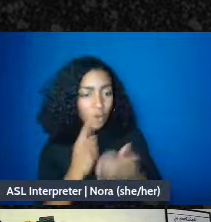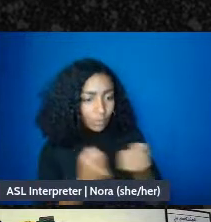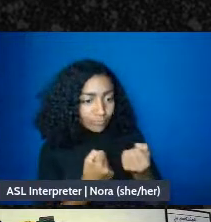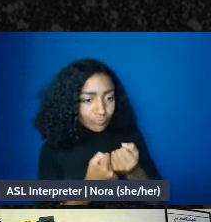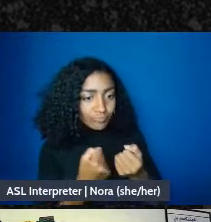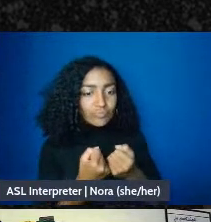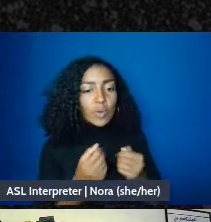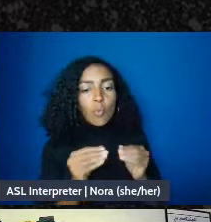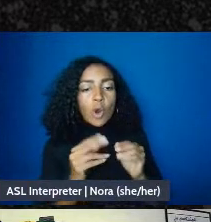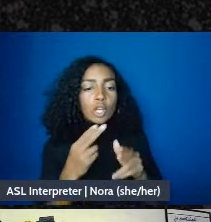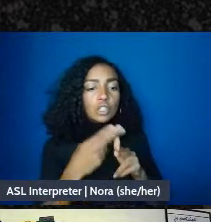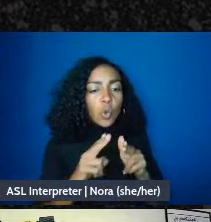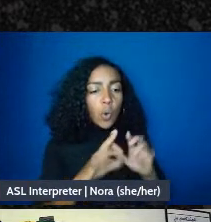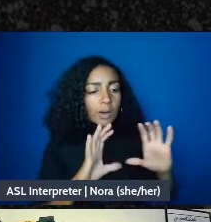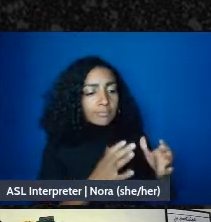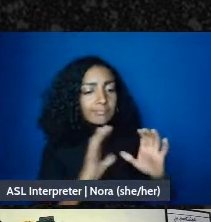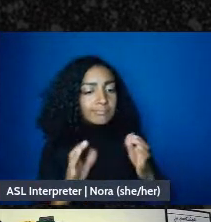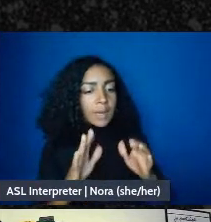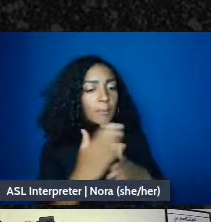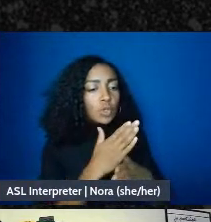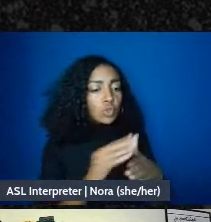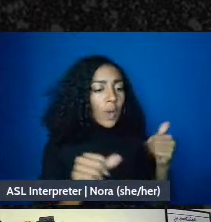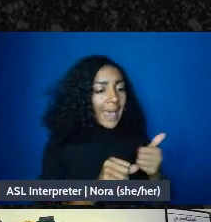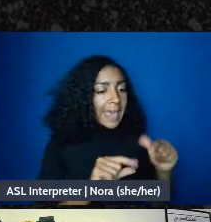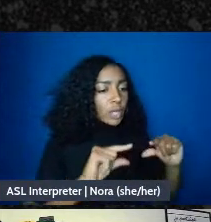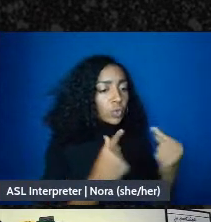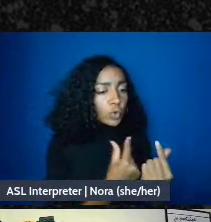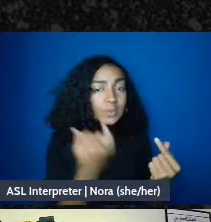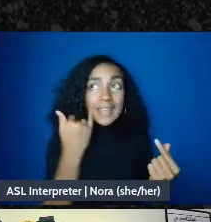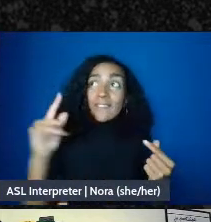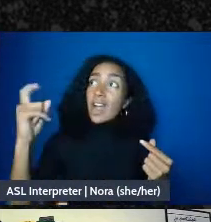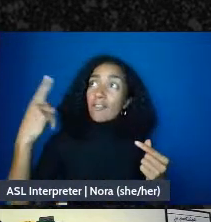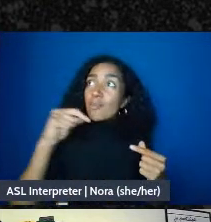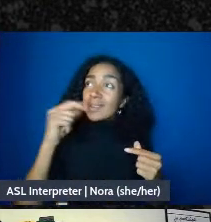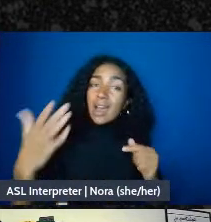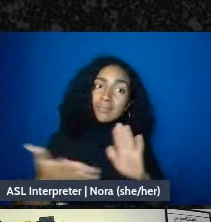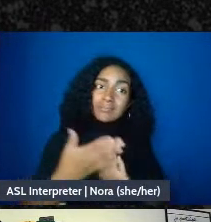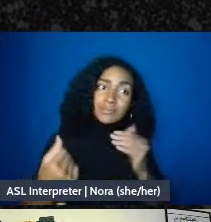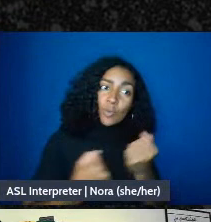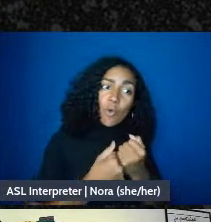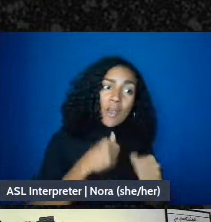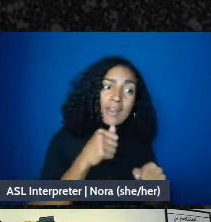when the government isn't moving quickly enough. Do we need to be a non-profit? MIKE: